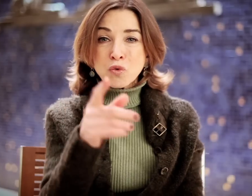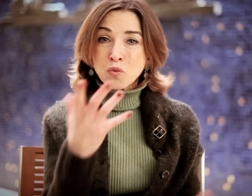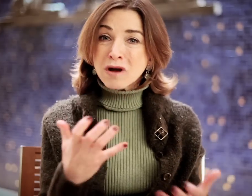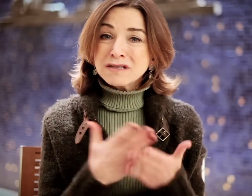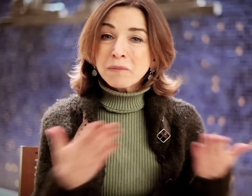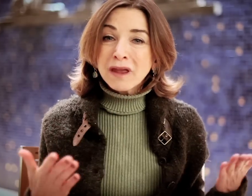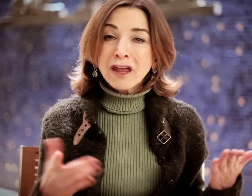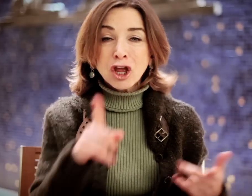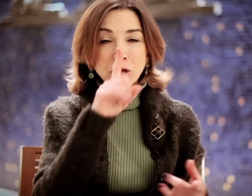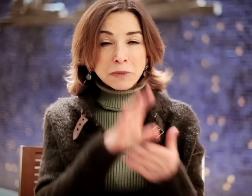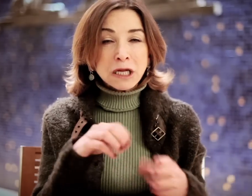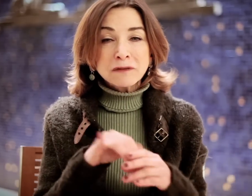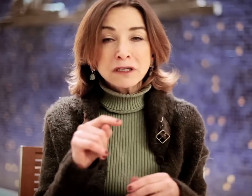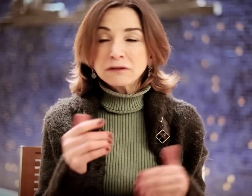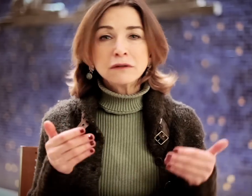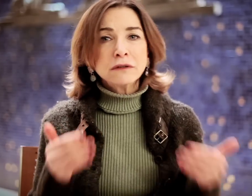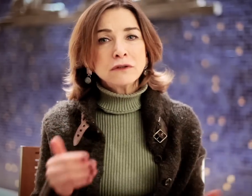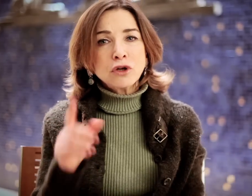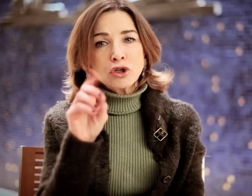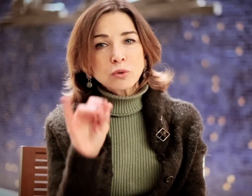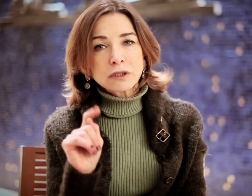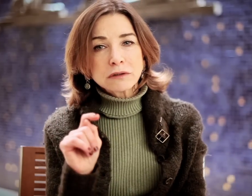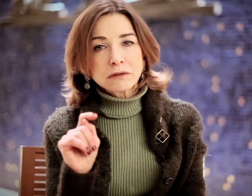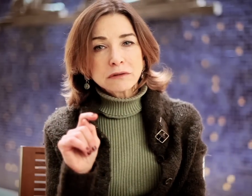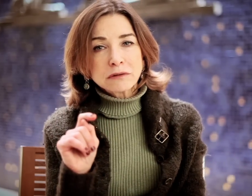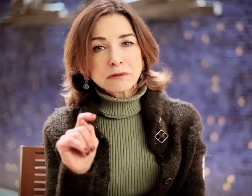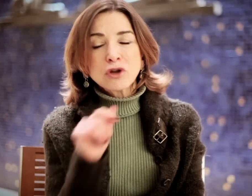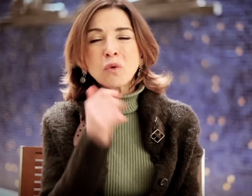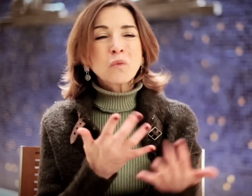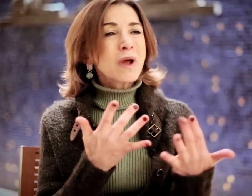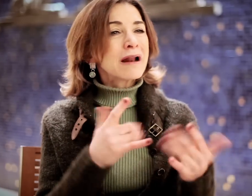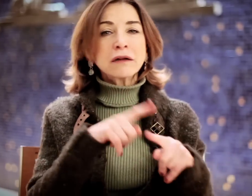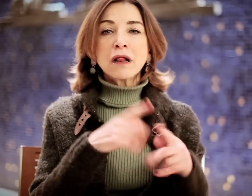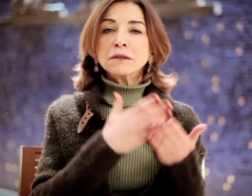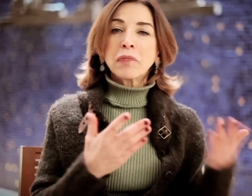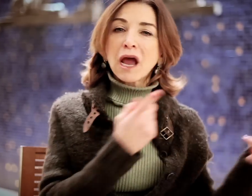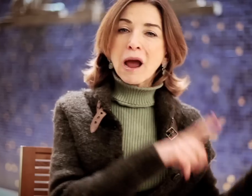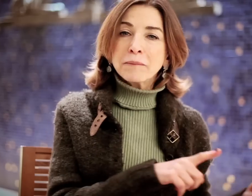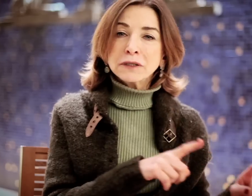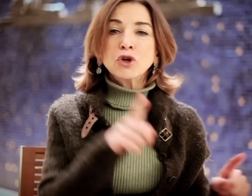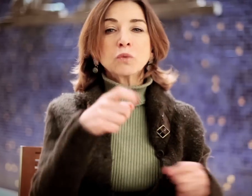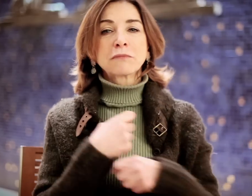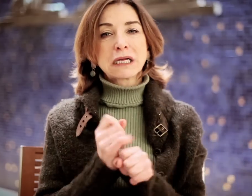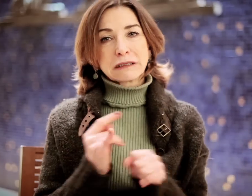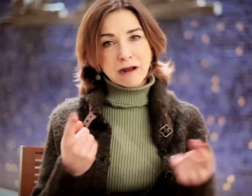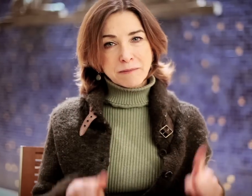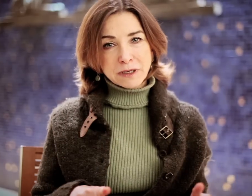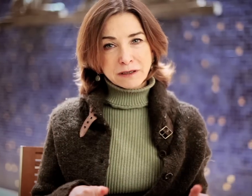So, if you want something, and you believe in it, do it. Don't wait until something happens; you make it happen.